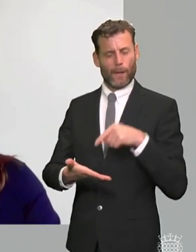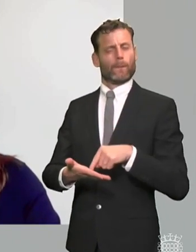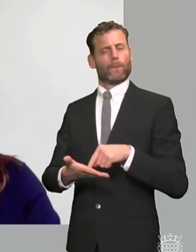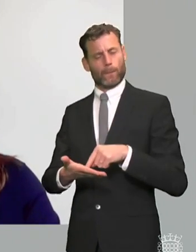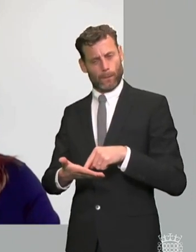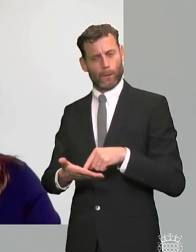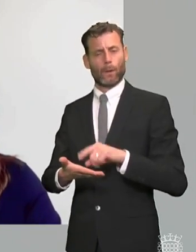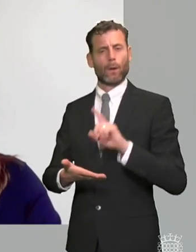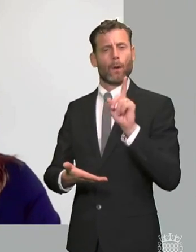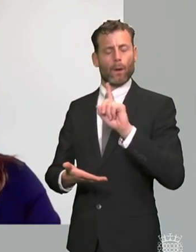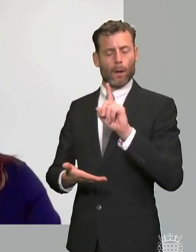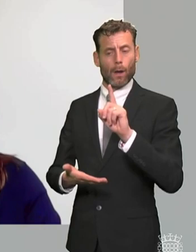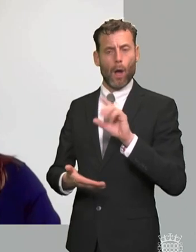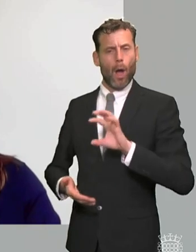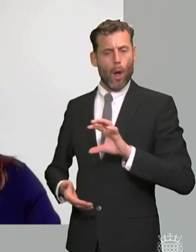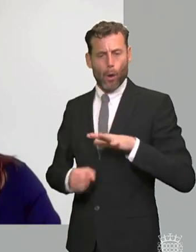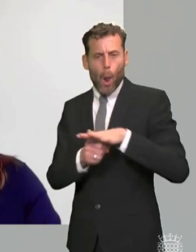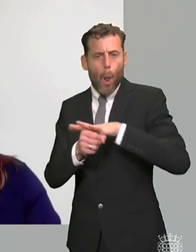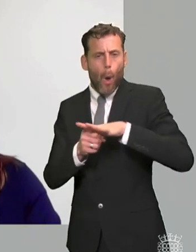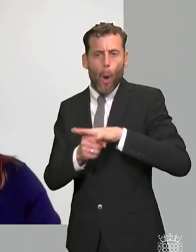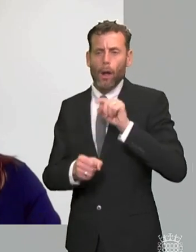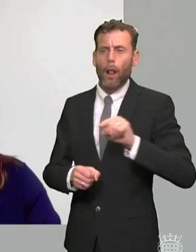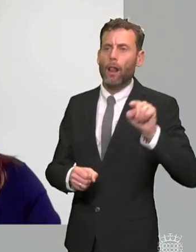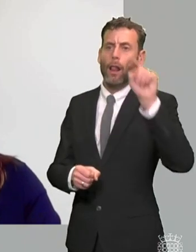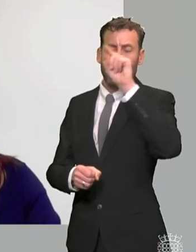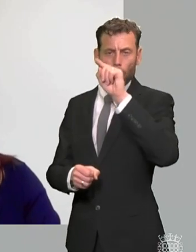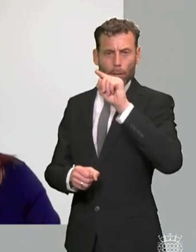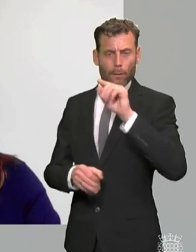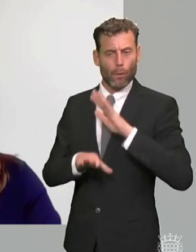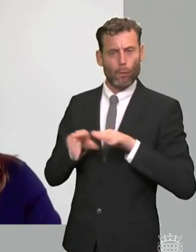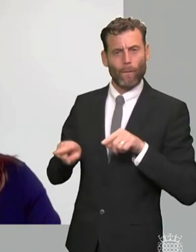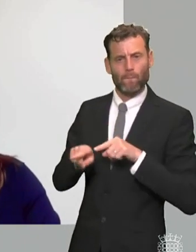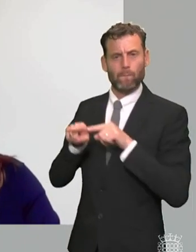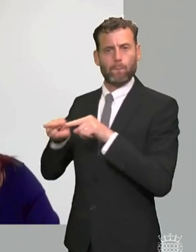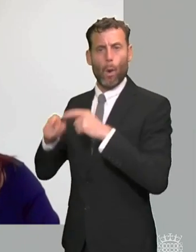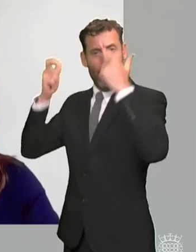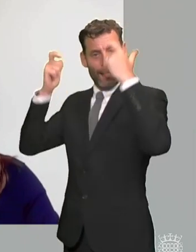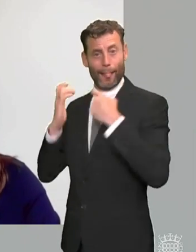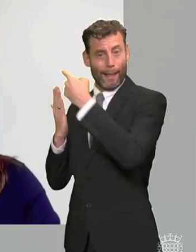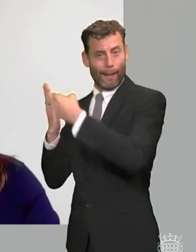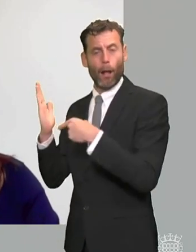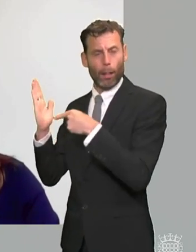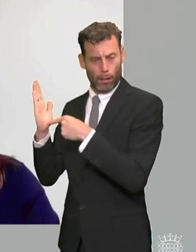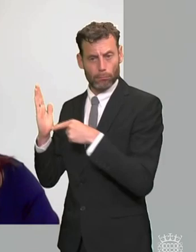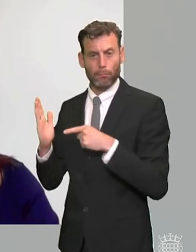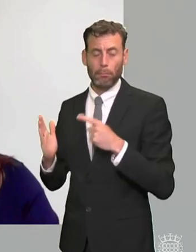permitted in terms of of the legal framework and in fact it is not there is a very clear national